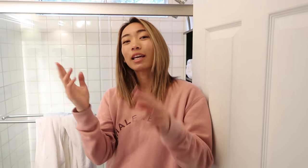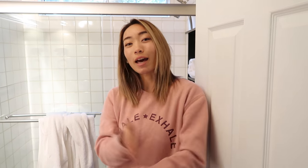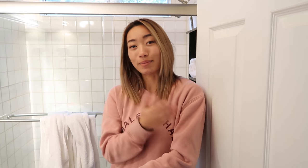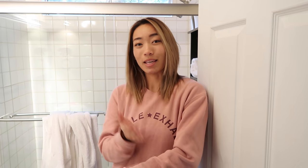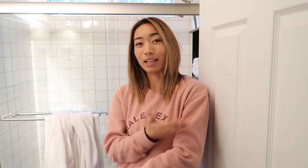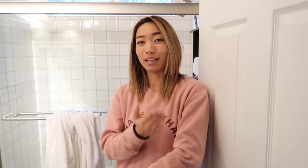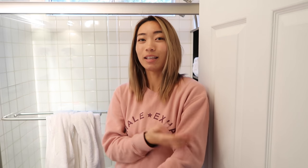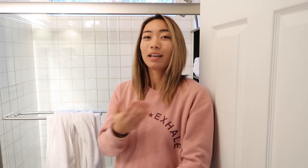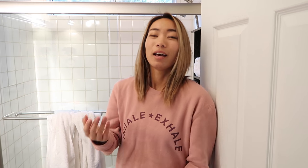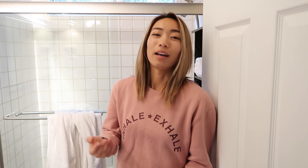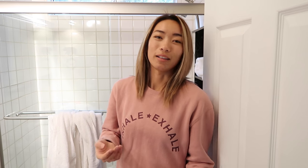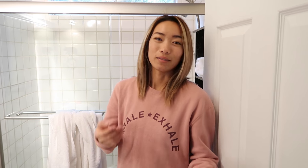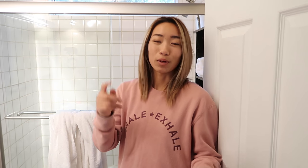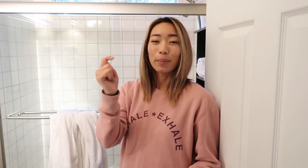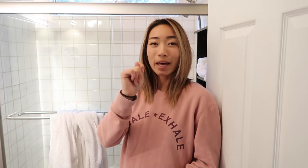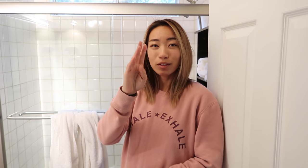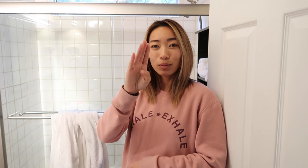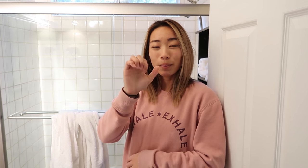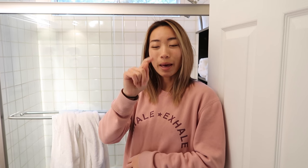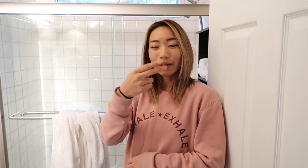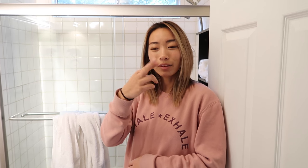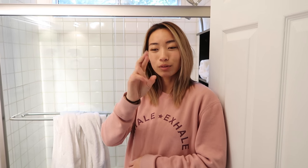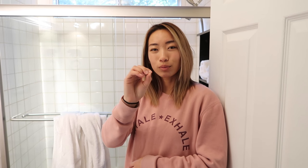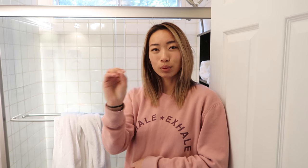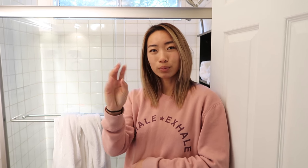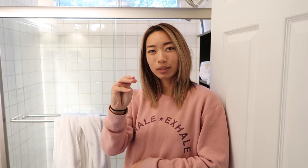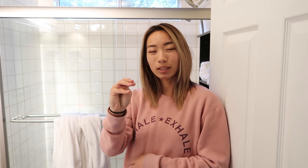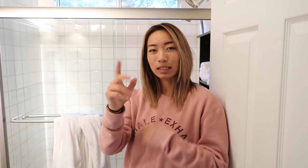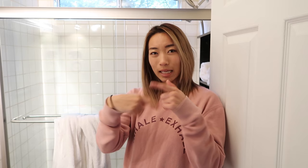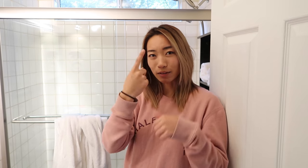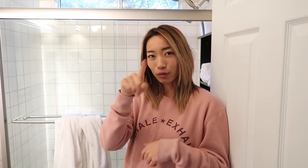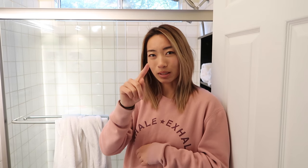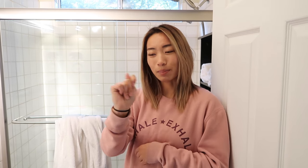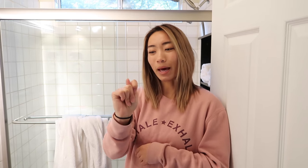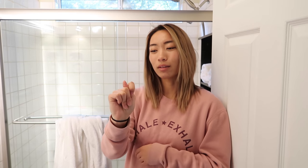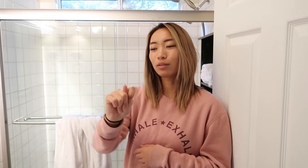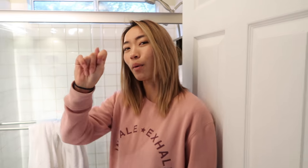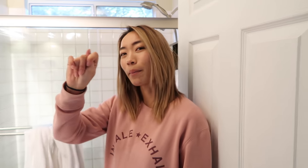very updated so bathroom sign for is bathroom